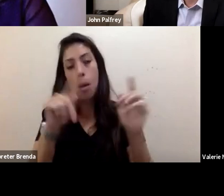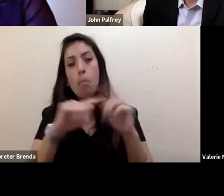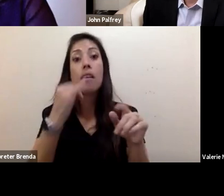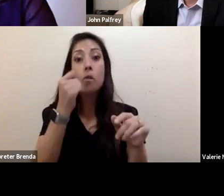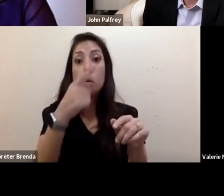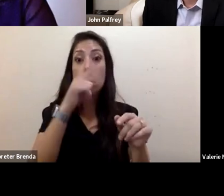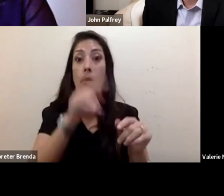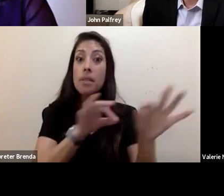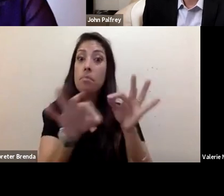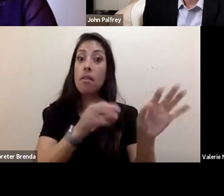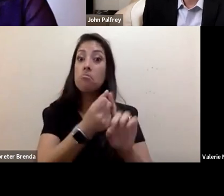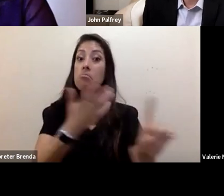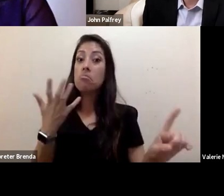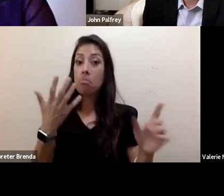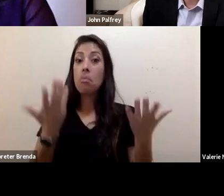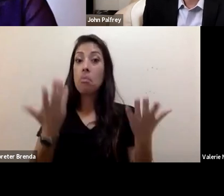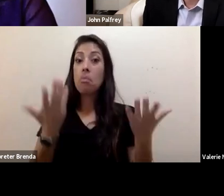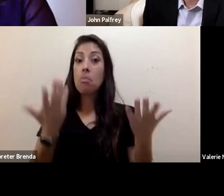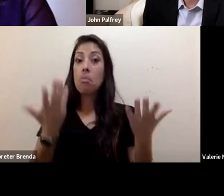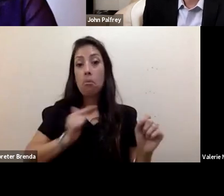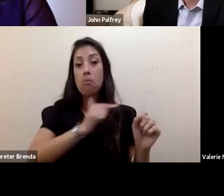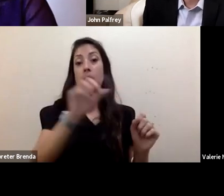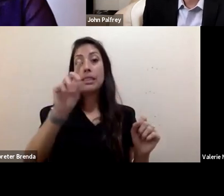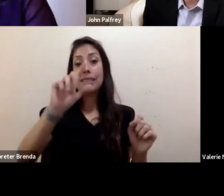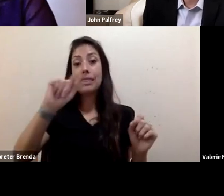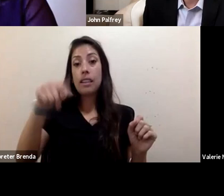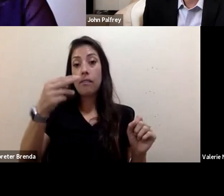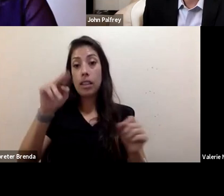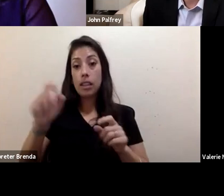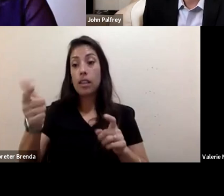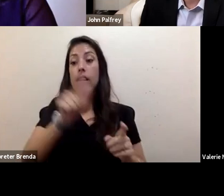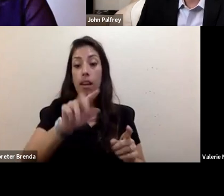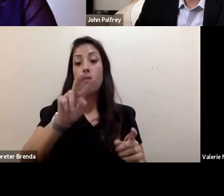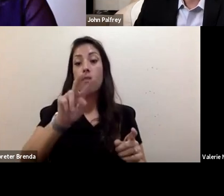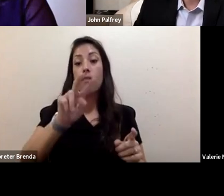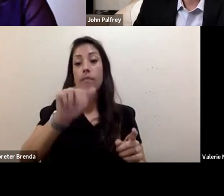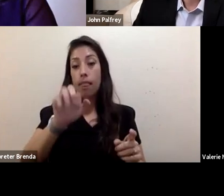and maybe we'll just go in the same order we did before. We'll start with Daphne and Valerie, and then Dr. Yolanda, if that's okay.